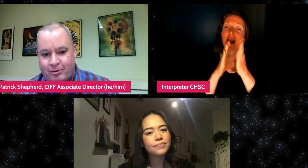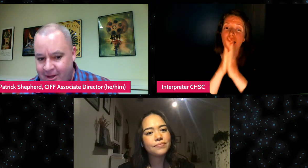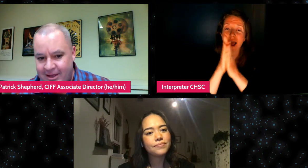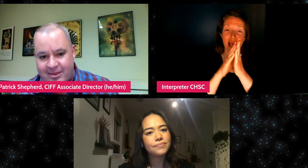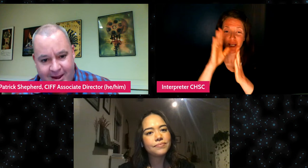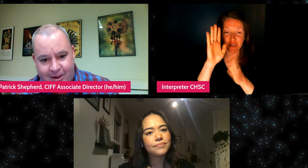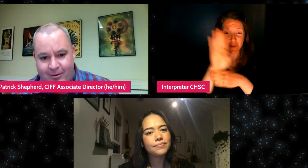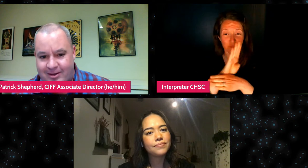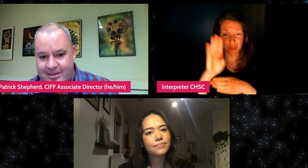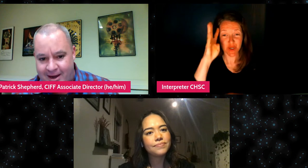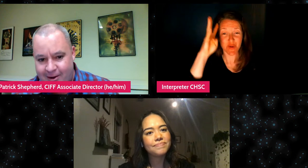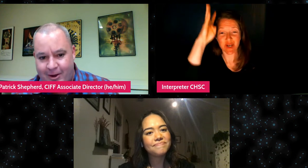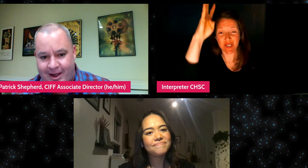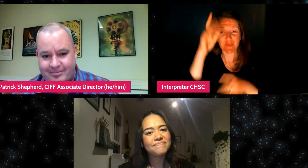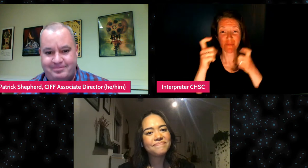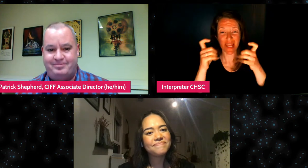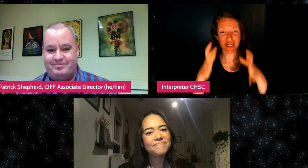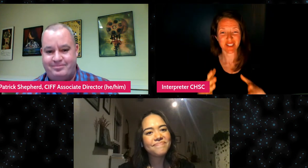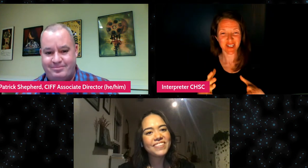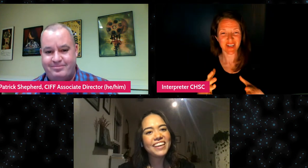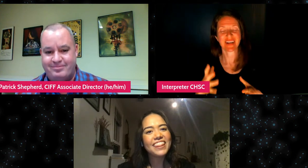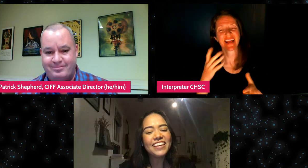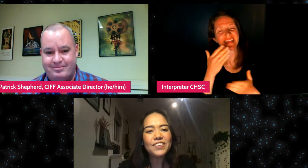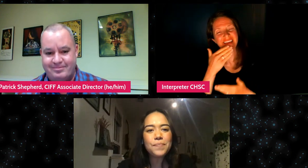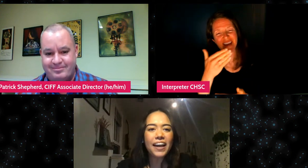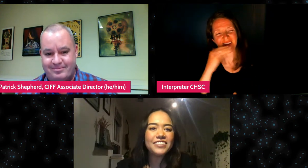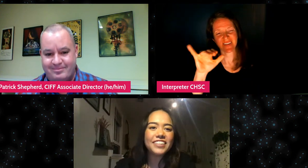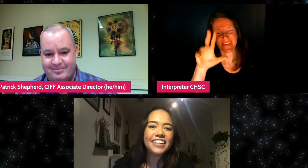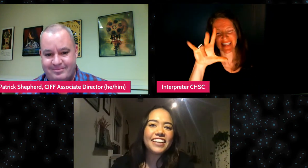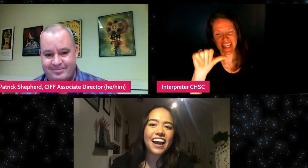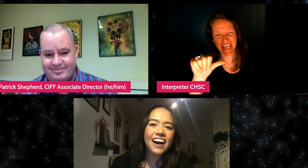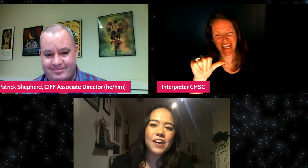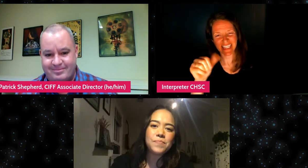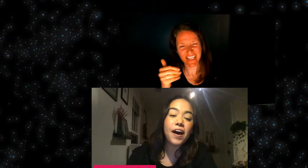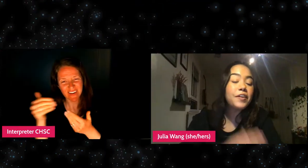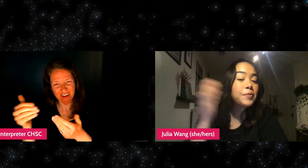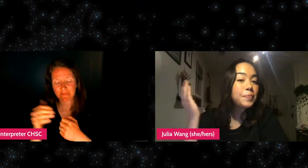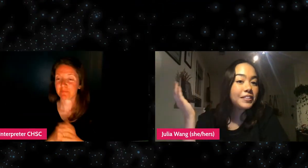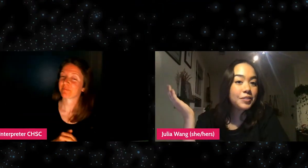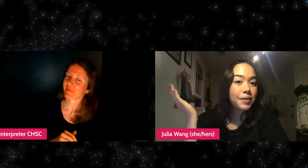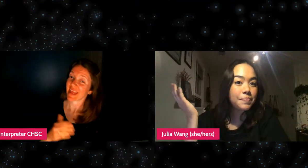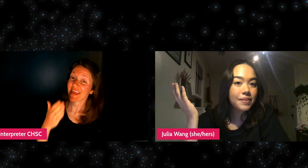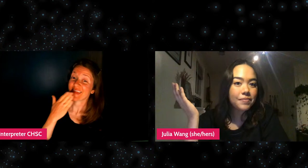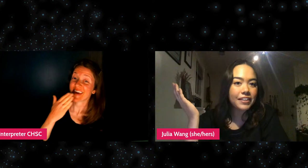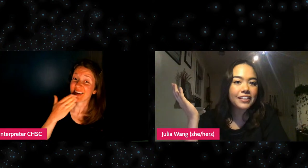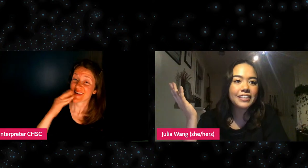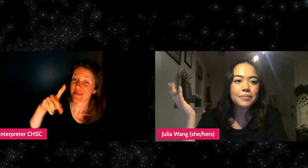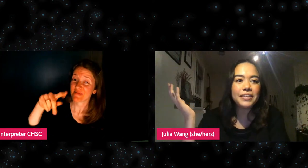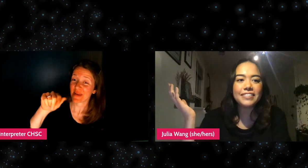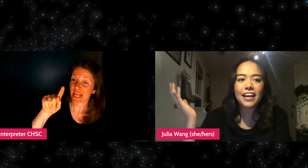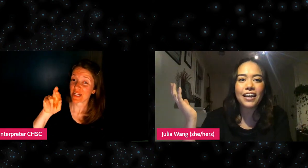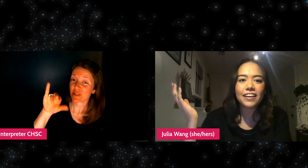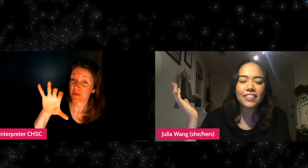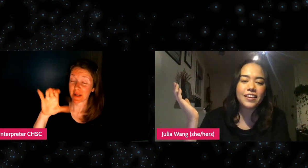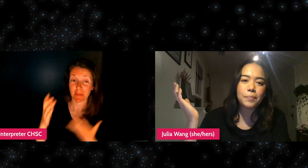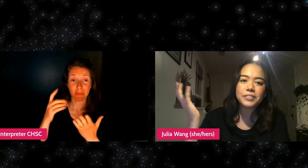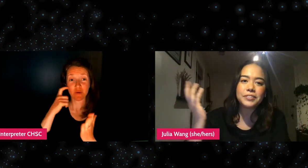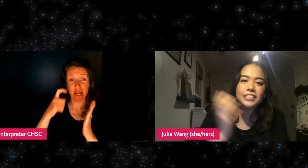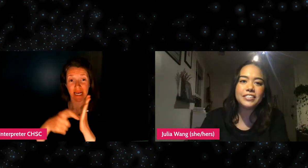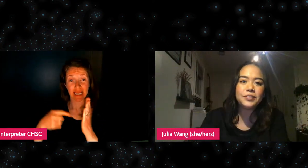Julia, thank you and take it away. Thank you, Patrick. Another place you may recognize me as I got the opportunity